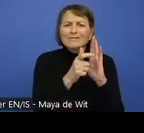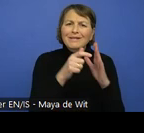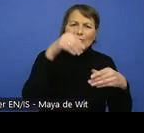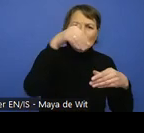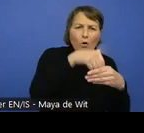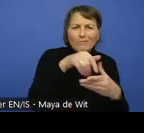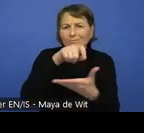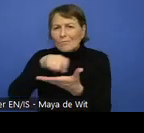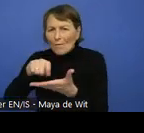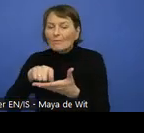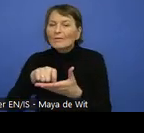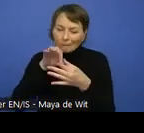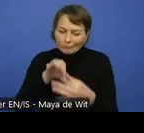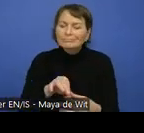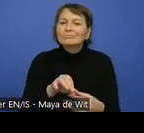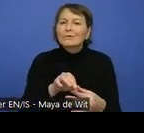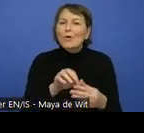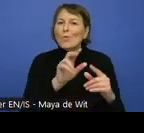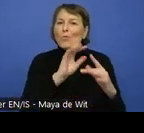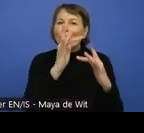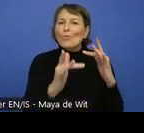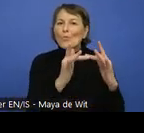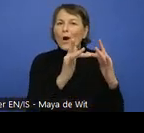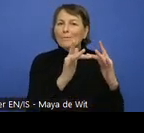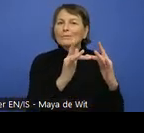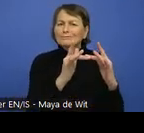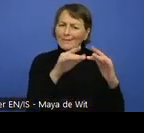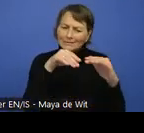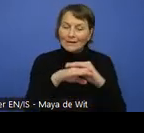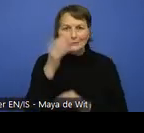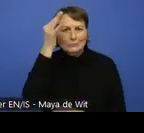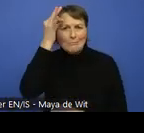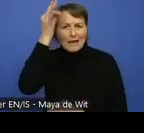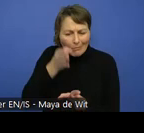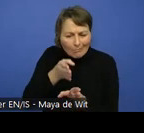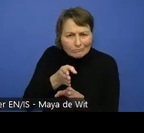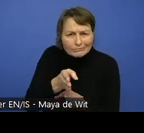to the web accessibility specialist. As we said before, the curricula focuses more on web accessibility.